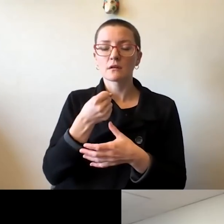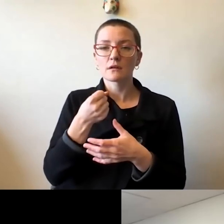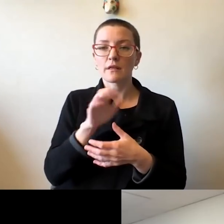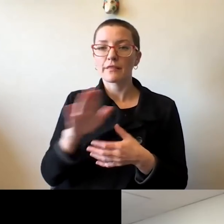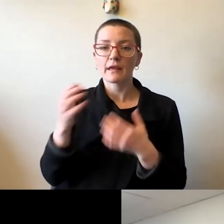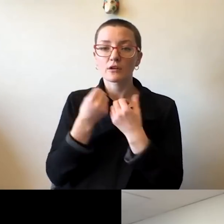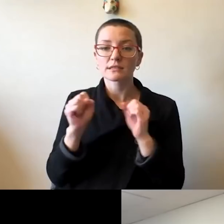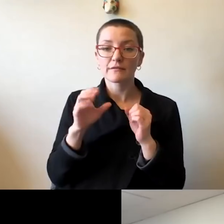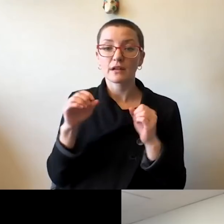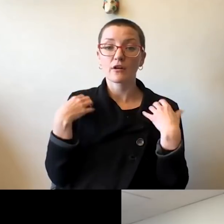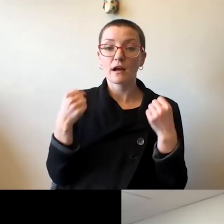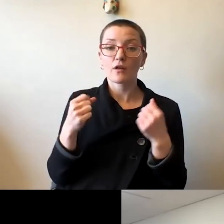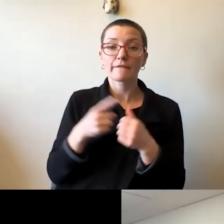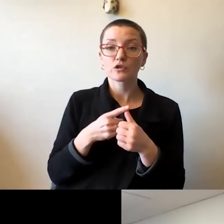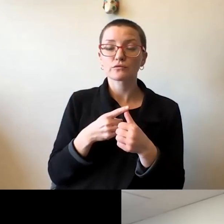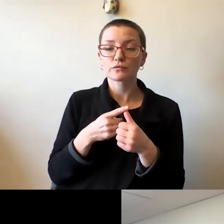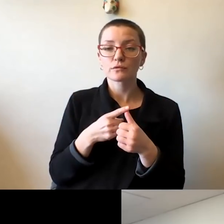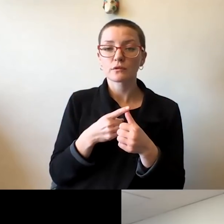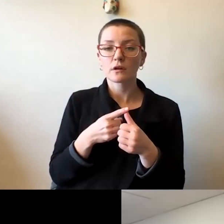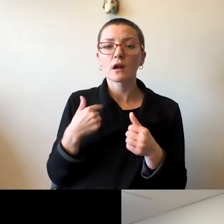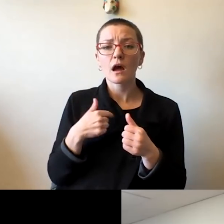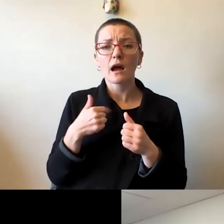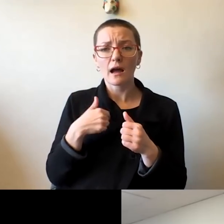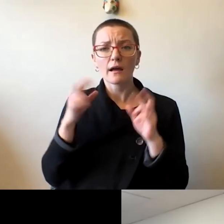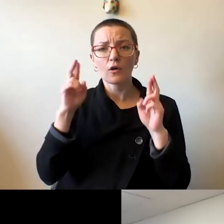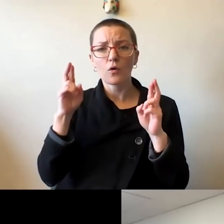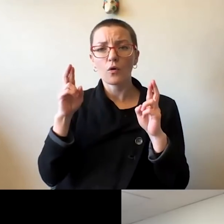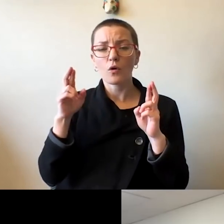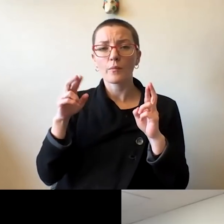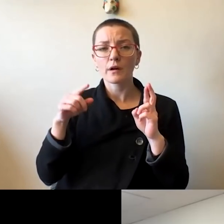But I certainly hope that they will be the storytellers